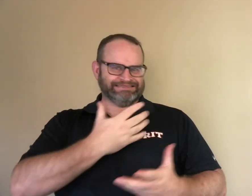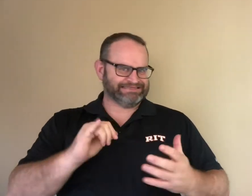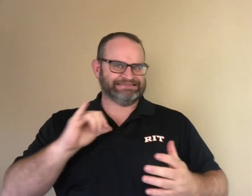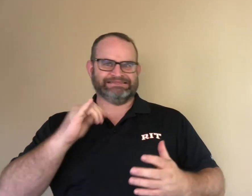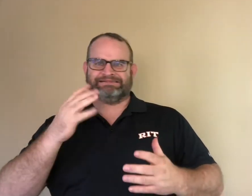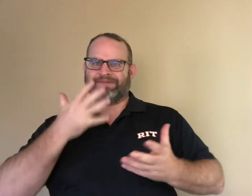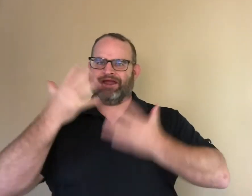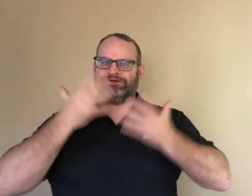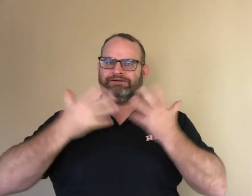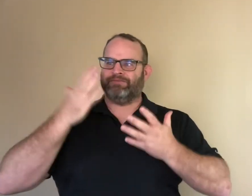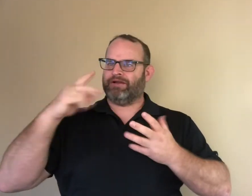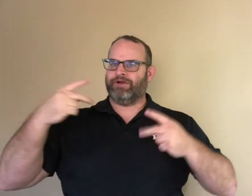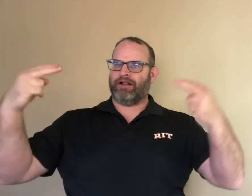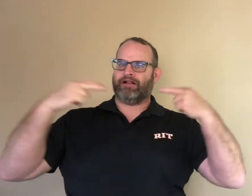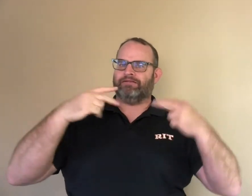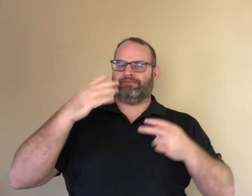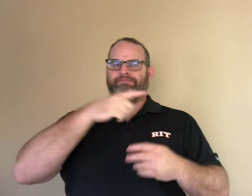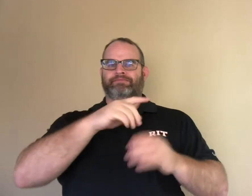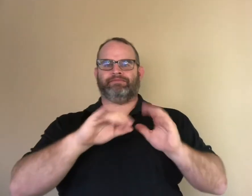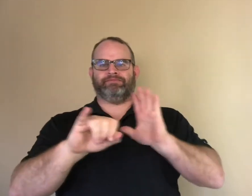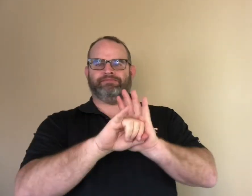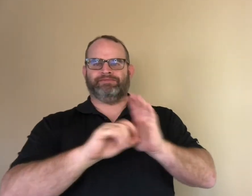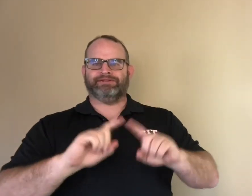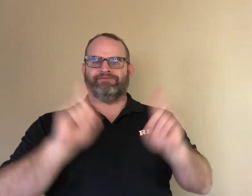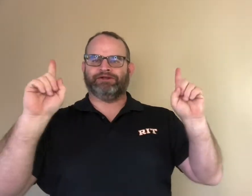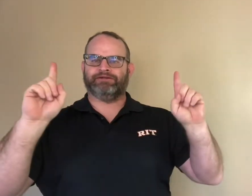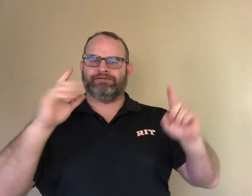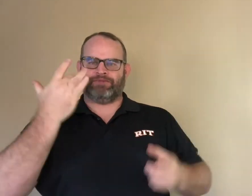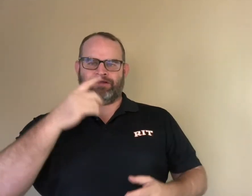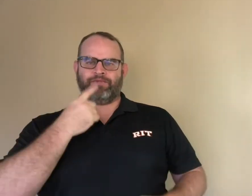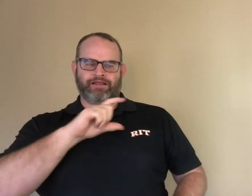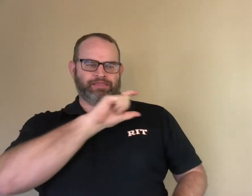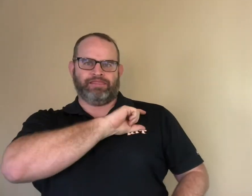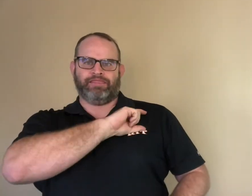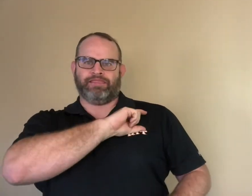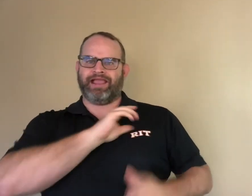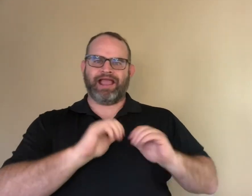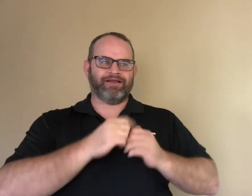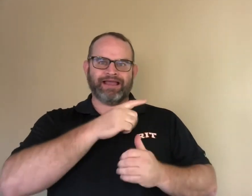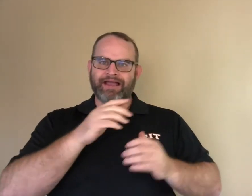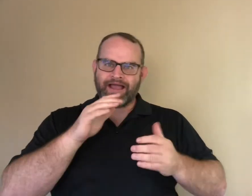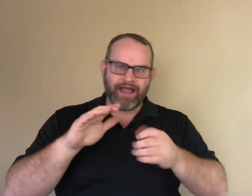She gets embarrassed with the red mark on her shoulder, because she thinks other elephants would see her differently.